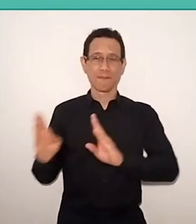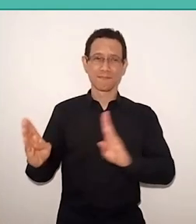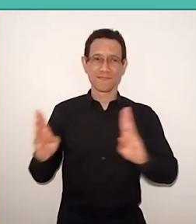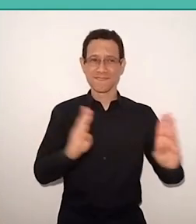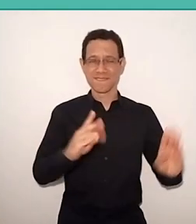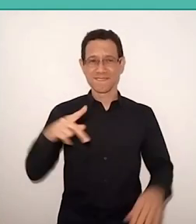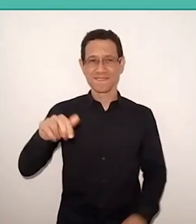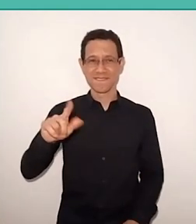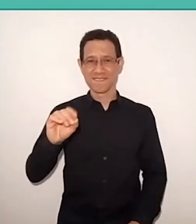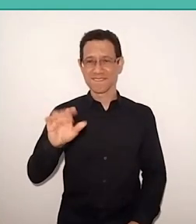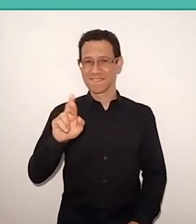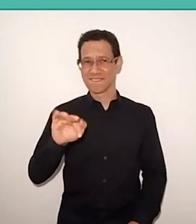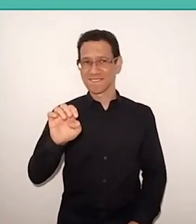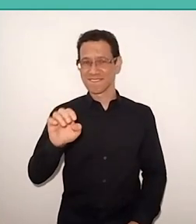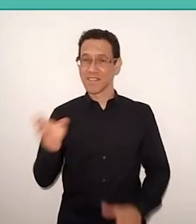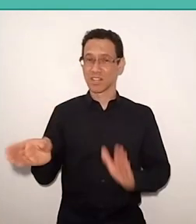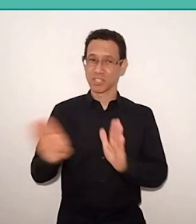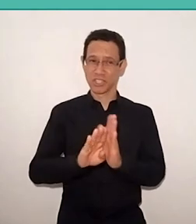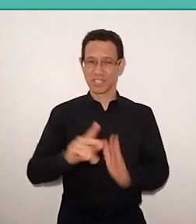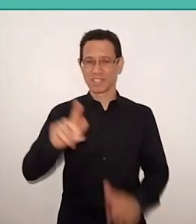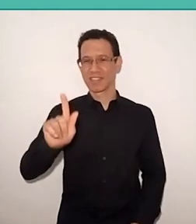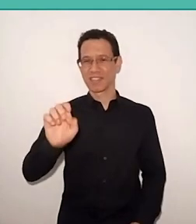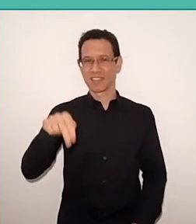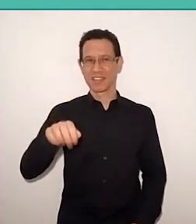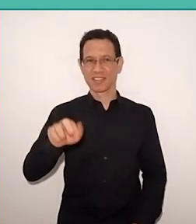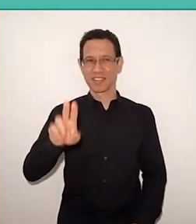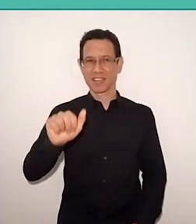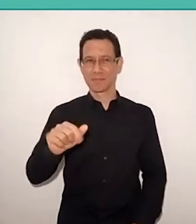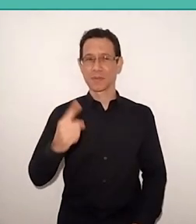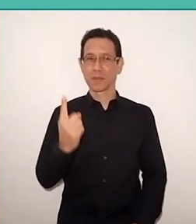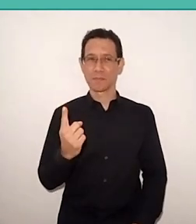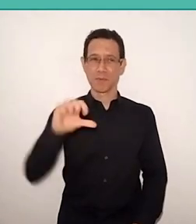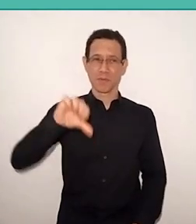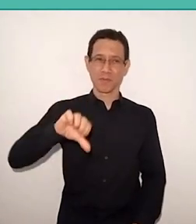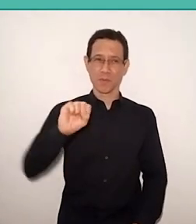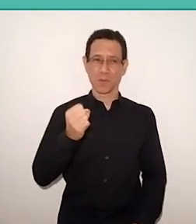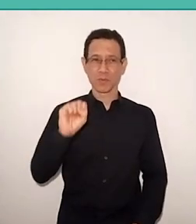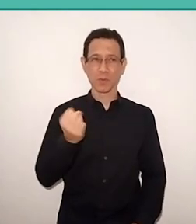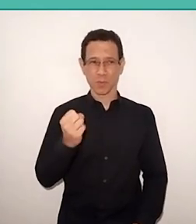when I arrived in Geneva, in 1988, 1989,